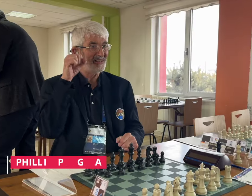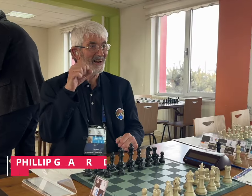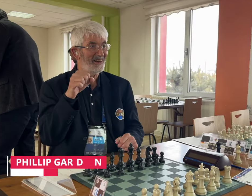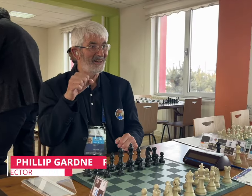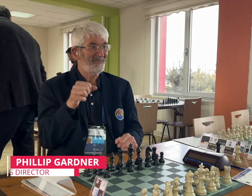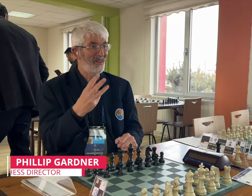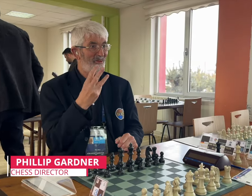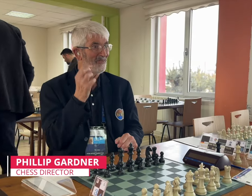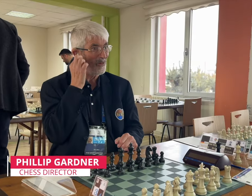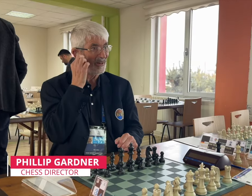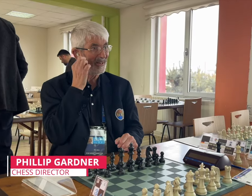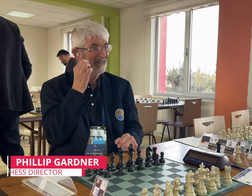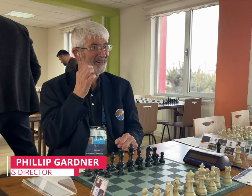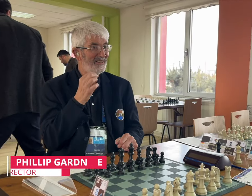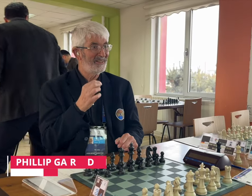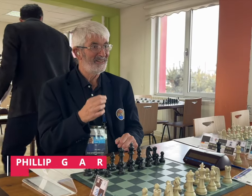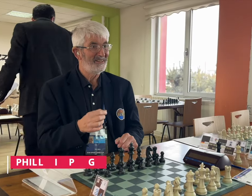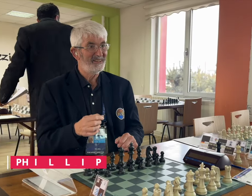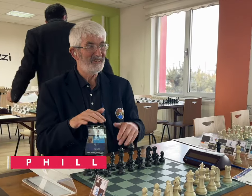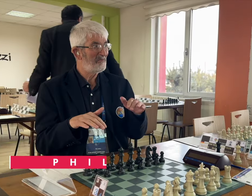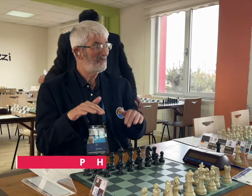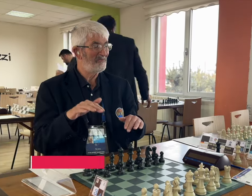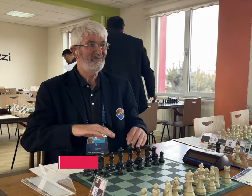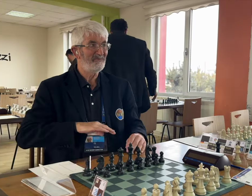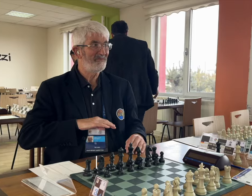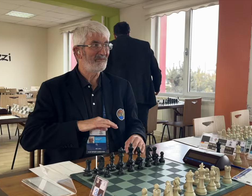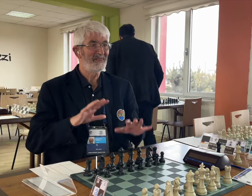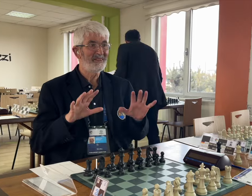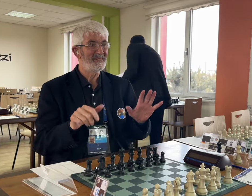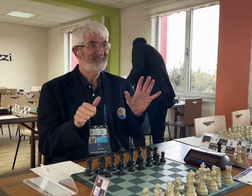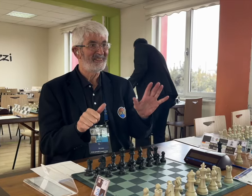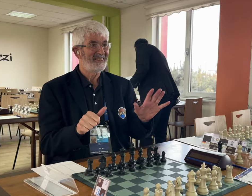[Phillip]: We have three female players from Uzbekistan who are about sixteen years old.